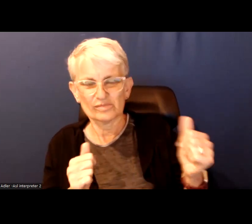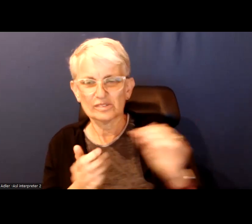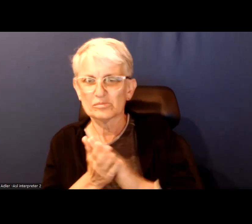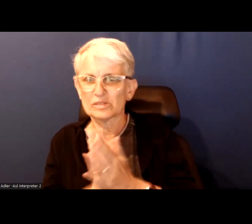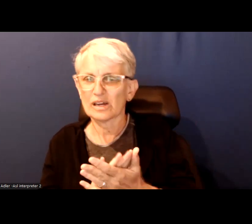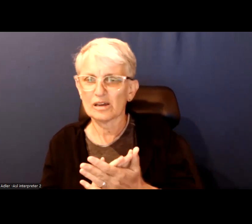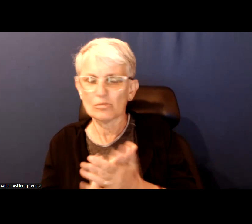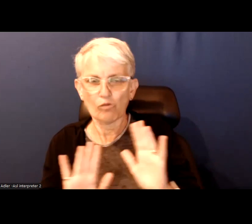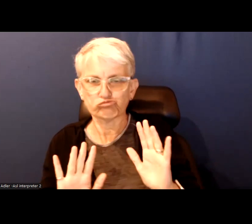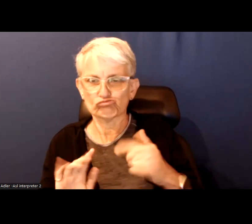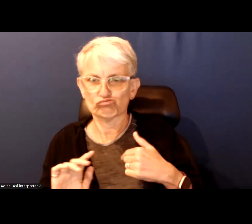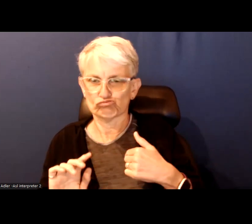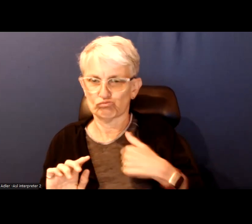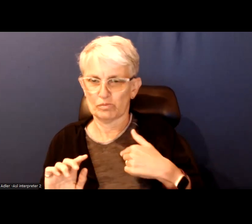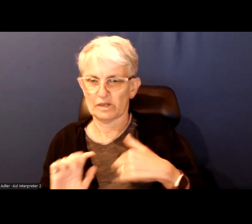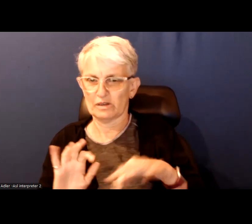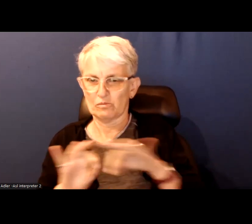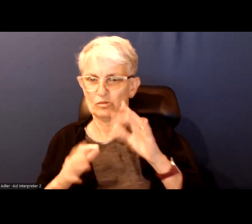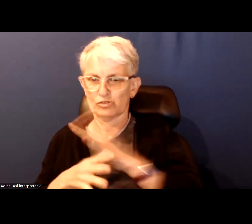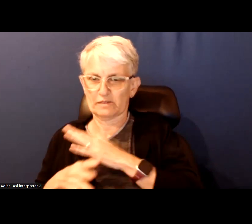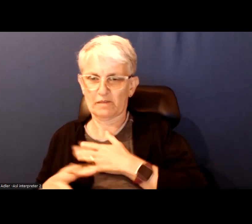of each of us all to protect our own families.